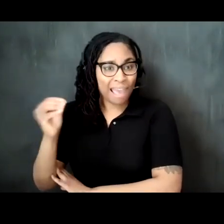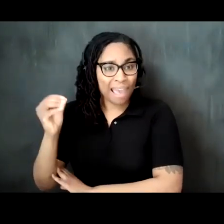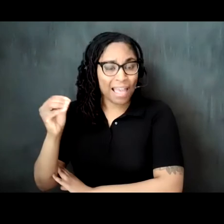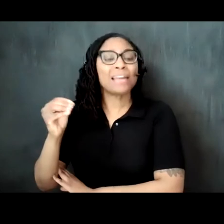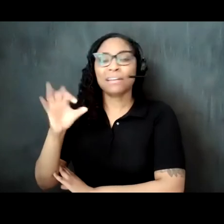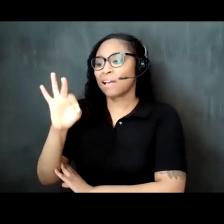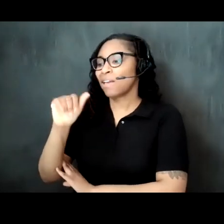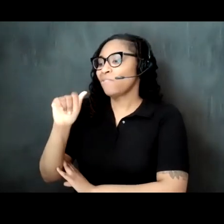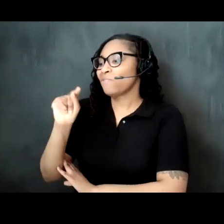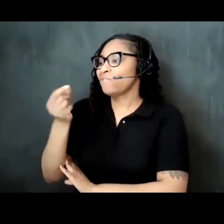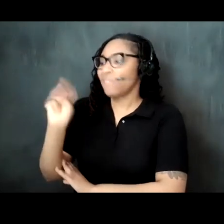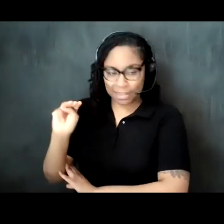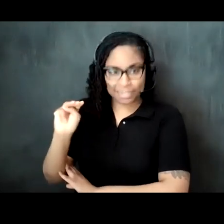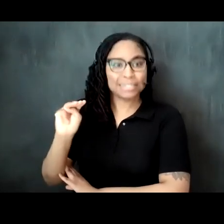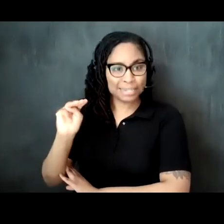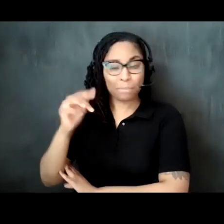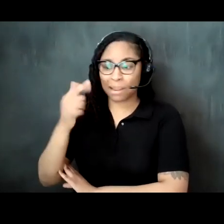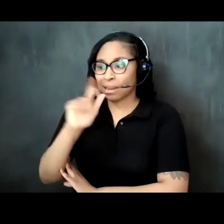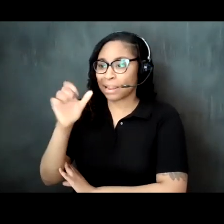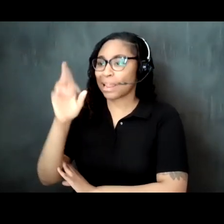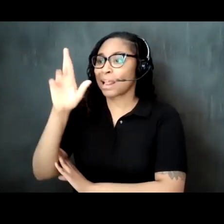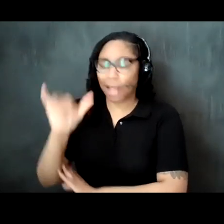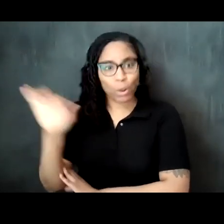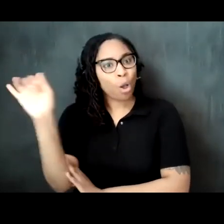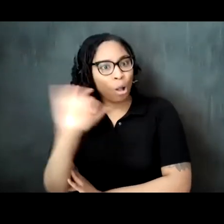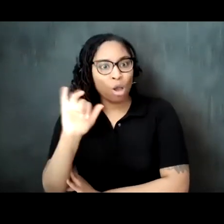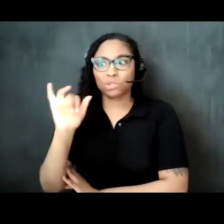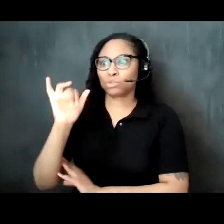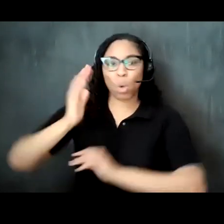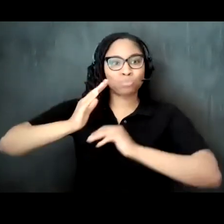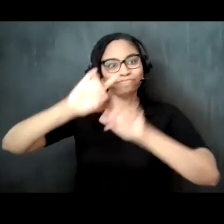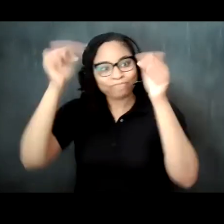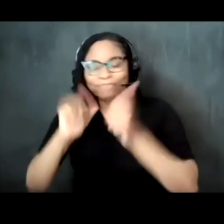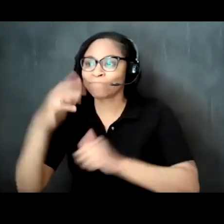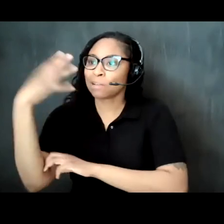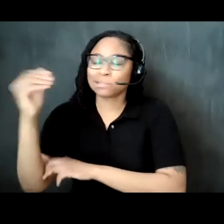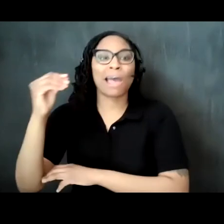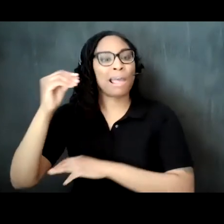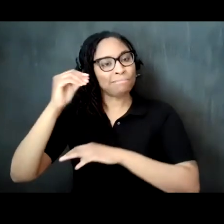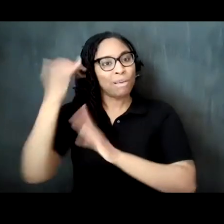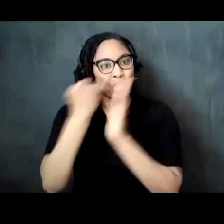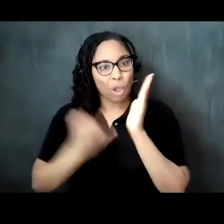installations and public spaces she was the past curator for sounding bronzeville a gathering